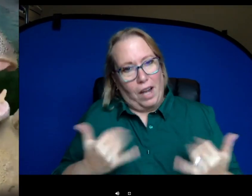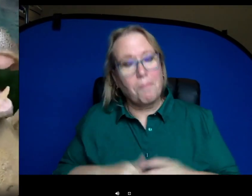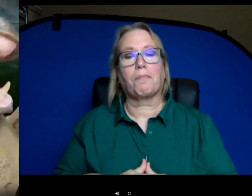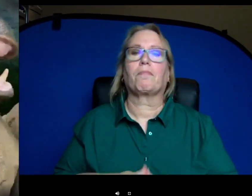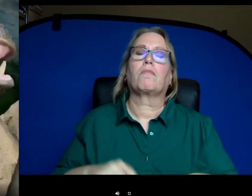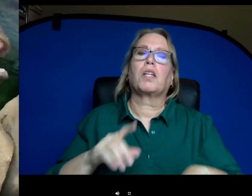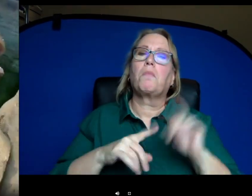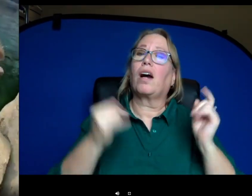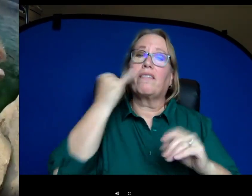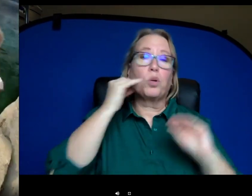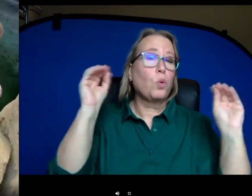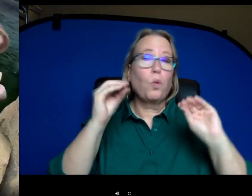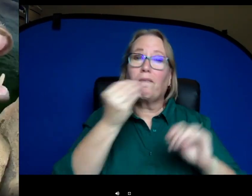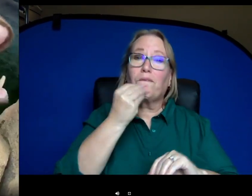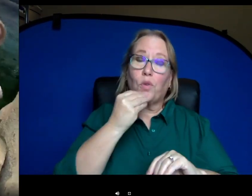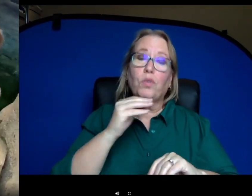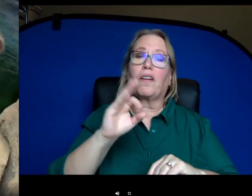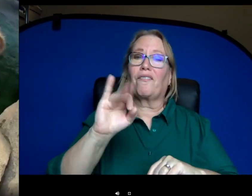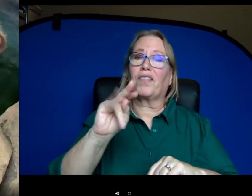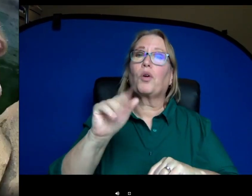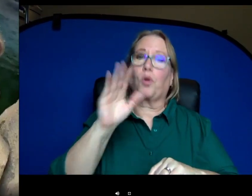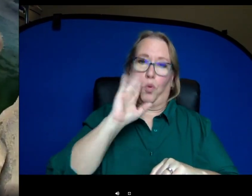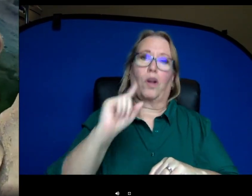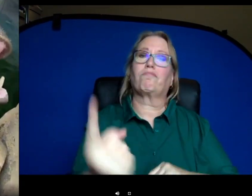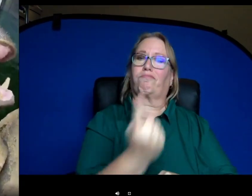there wasn't food and we were up here Fiona would definitely come say hi to us.